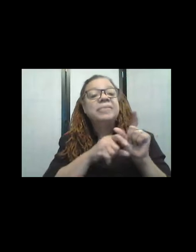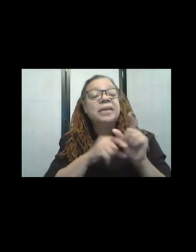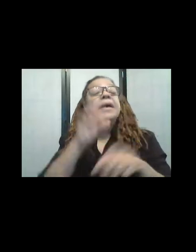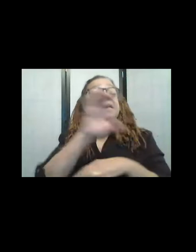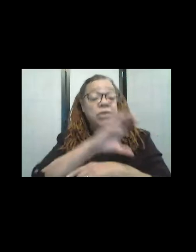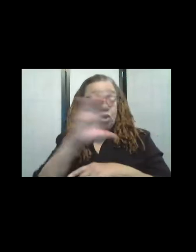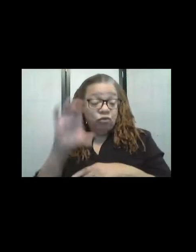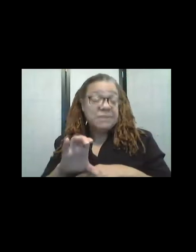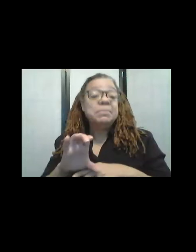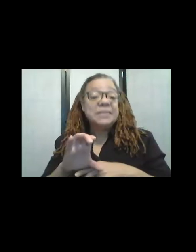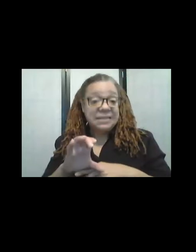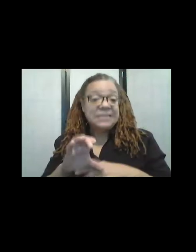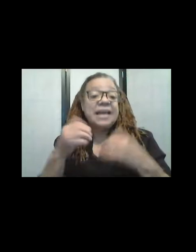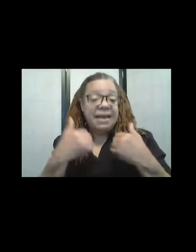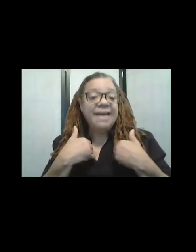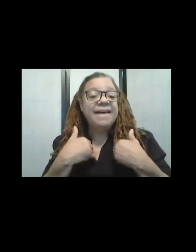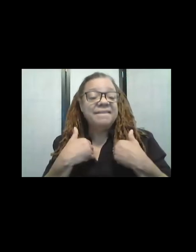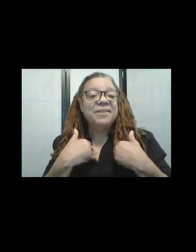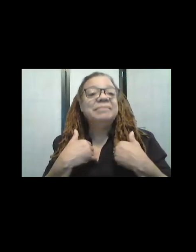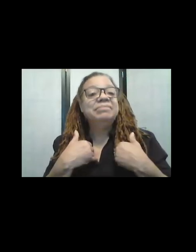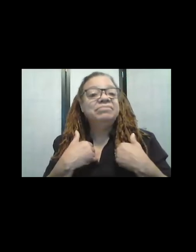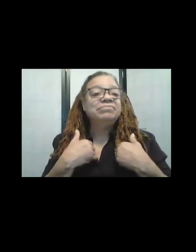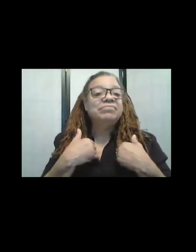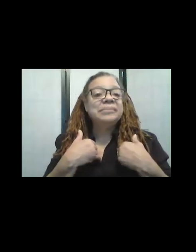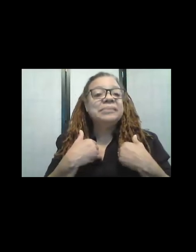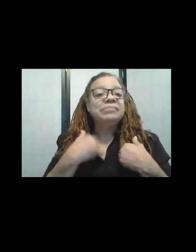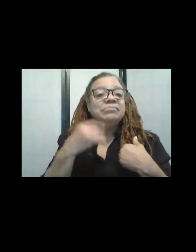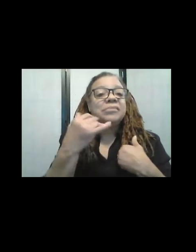the Christmas Season, they do it. Uh, so, I just finished that yesterday.